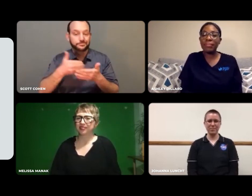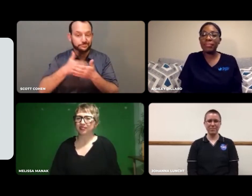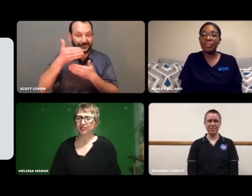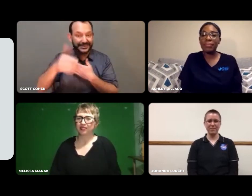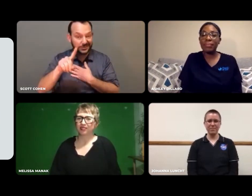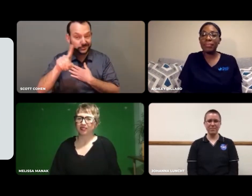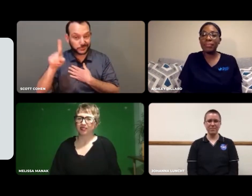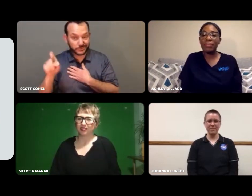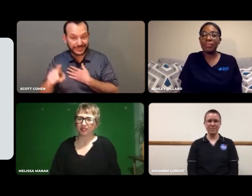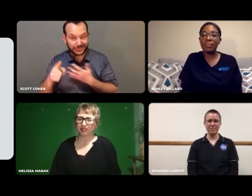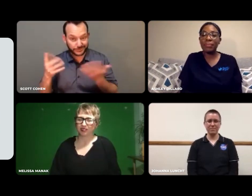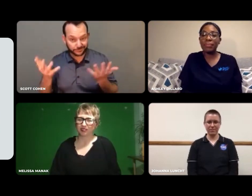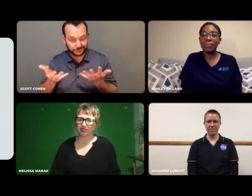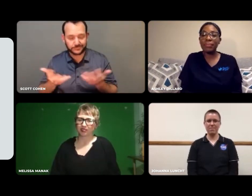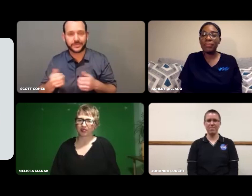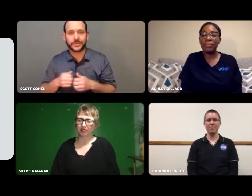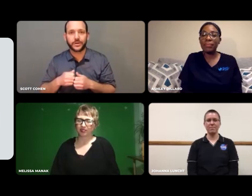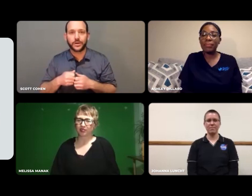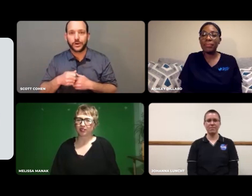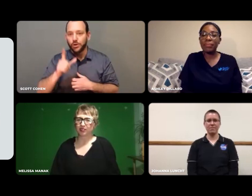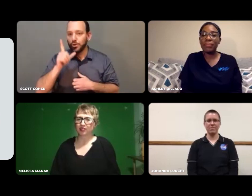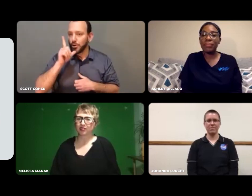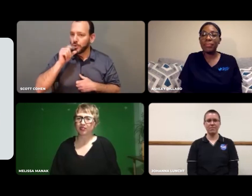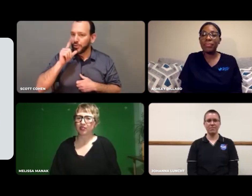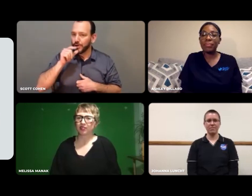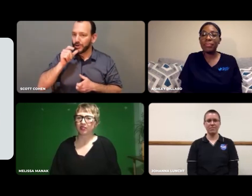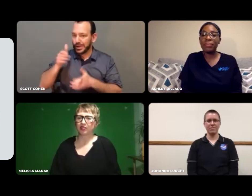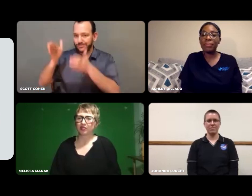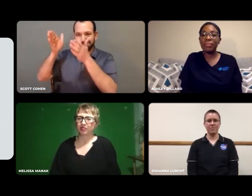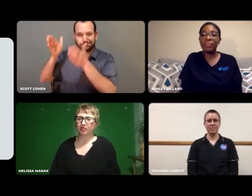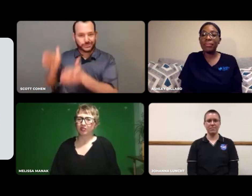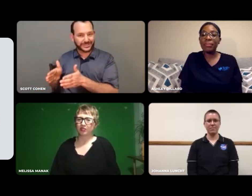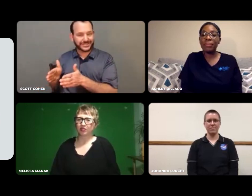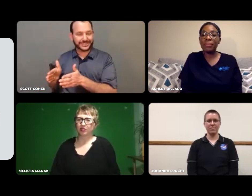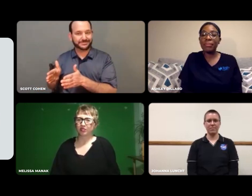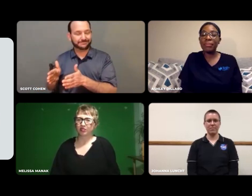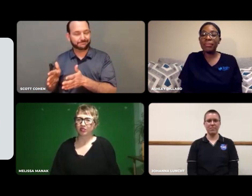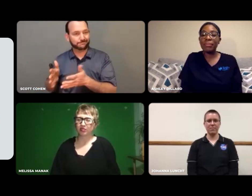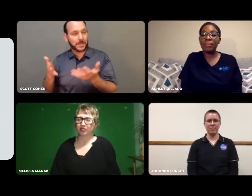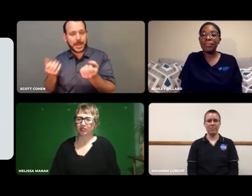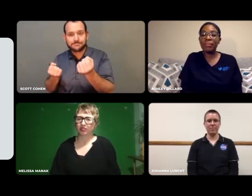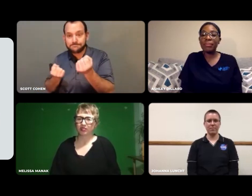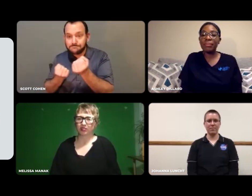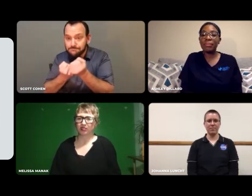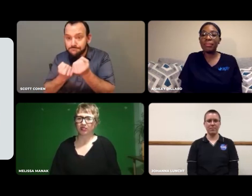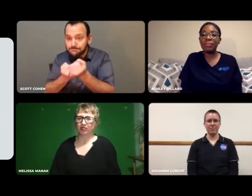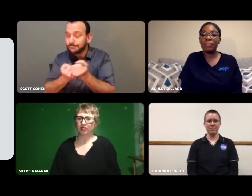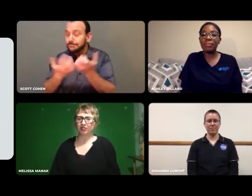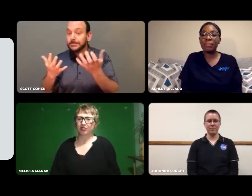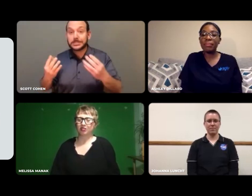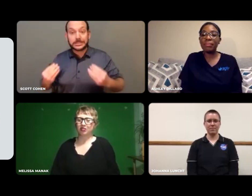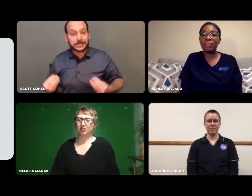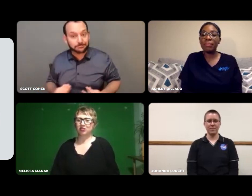Okay, moving on to the next question: Who was the person that encouraged you